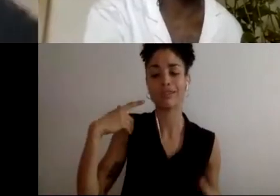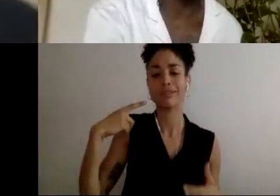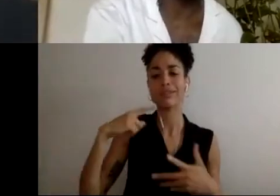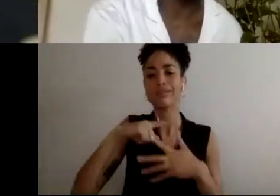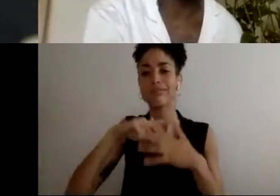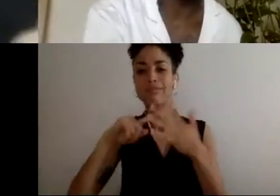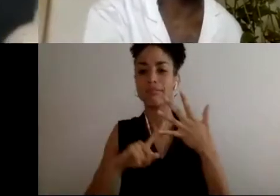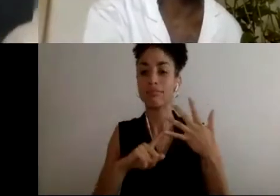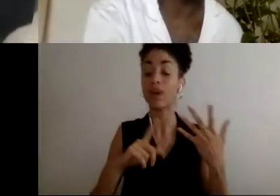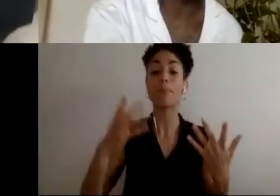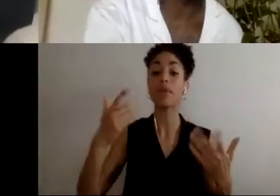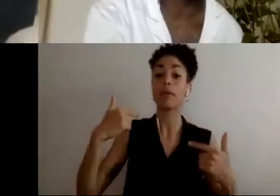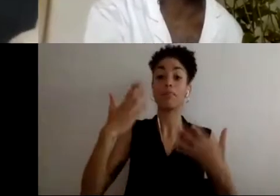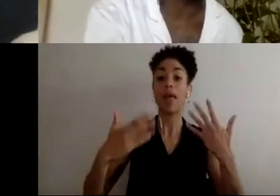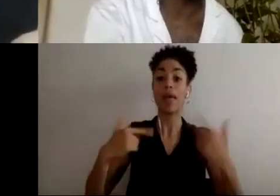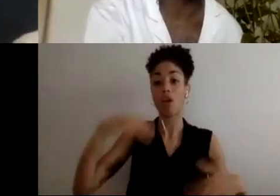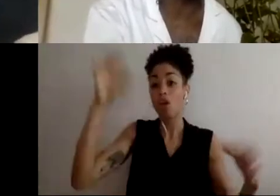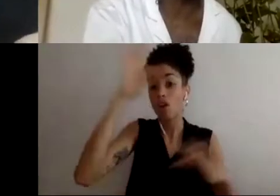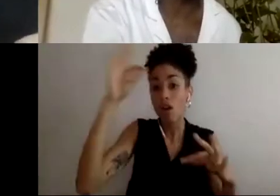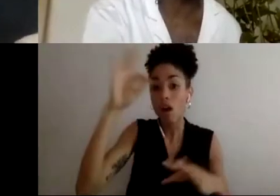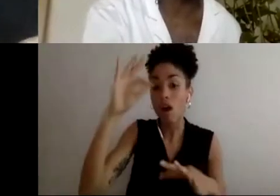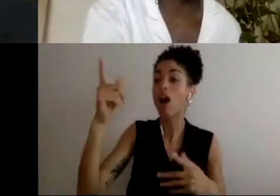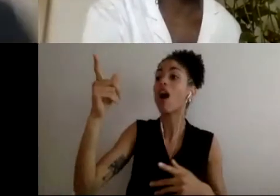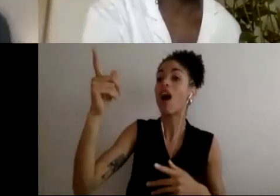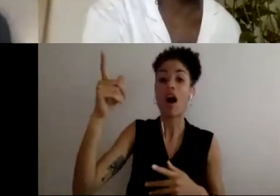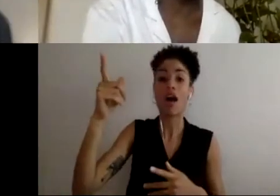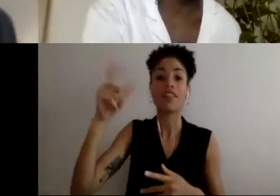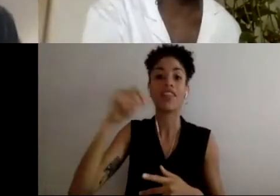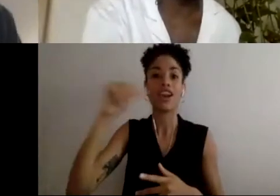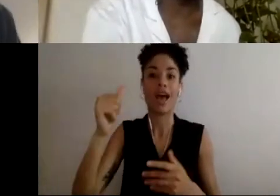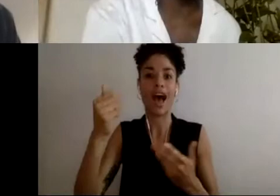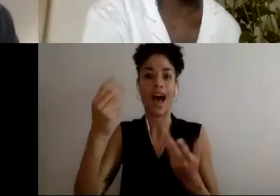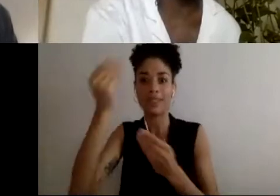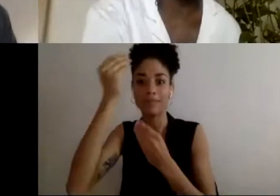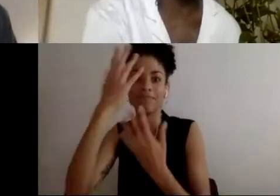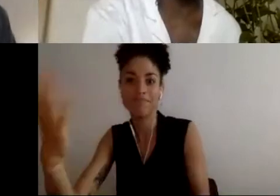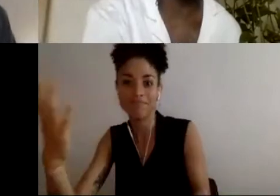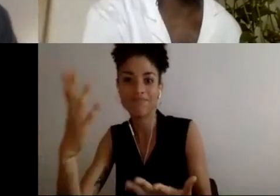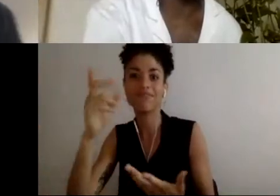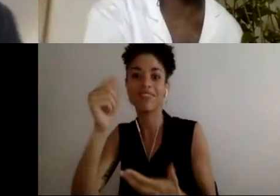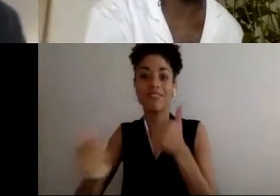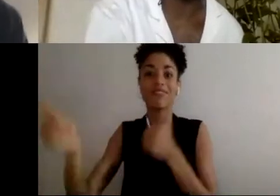know about who aren't disclosing or who are very invisible up at the top, and